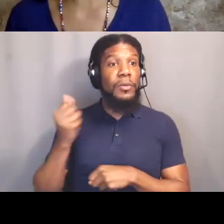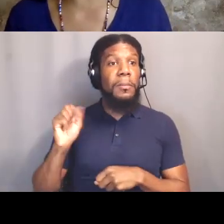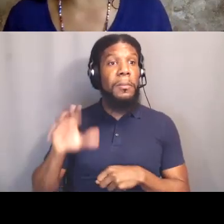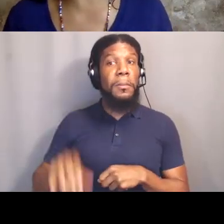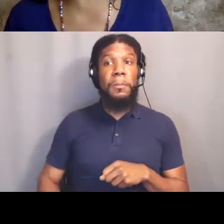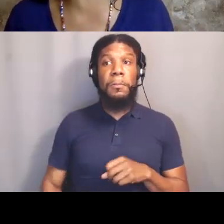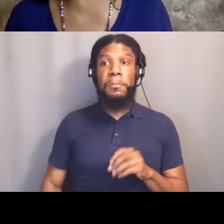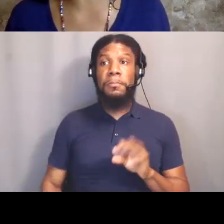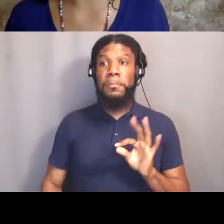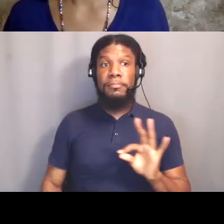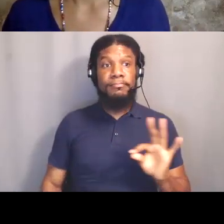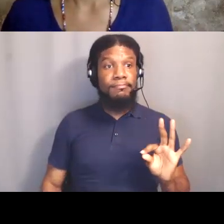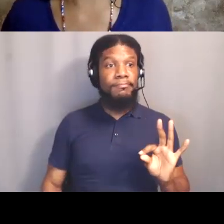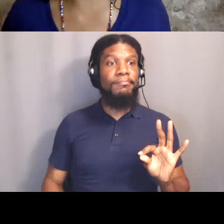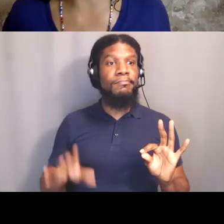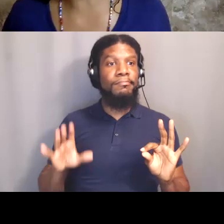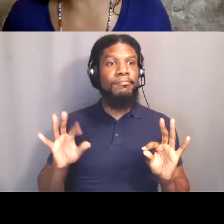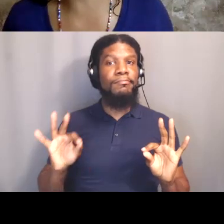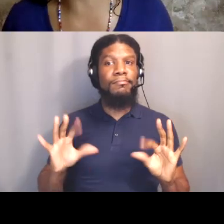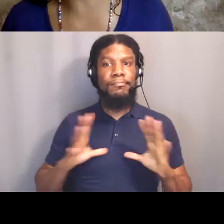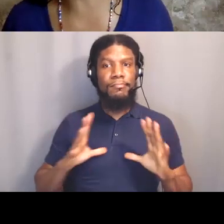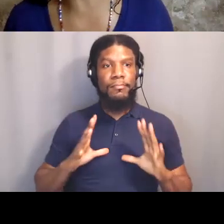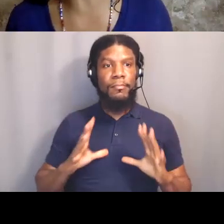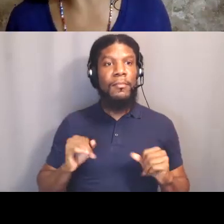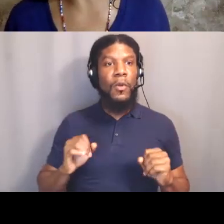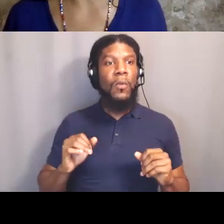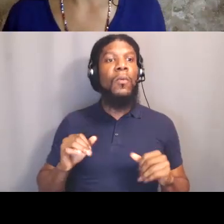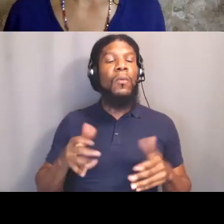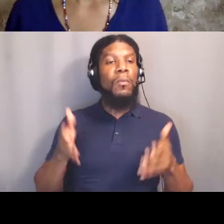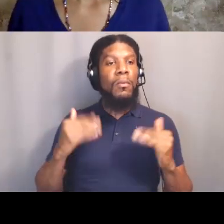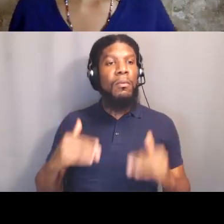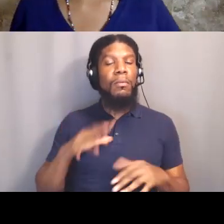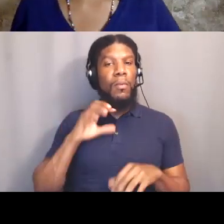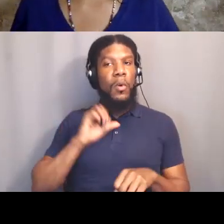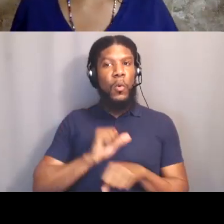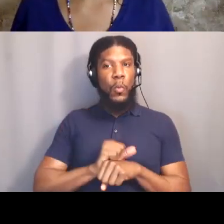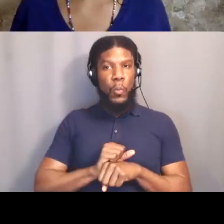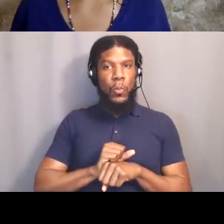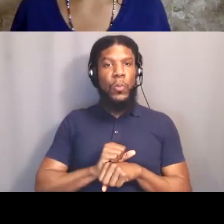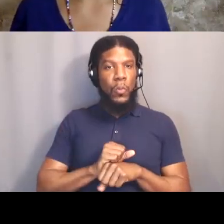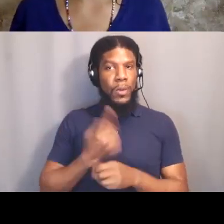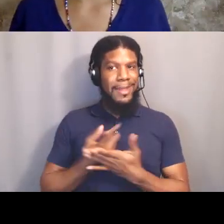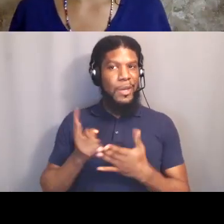So the homework that we had over the week, there were two assignments.